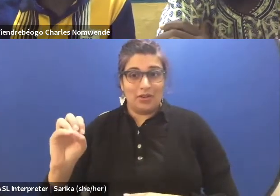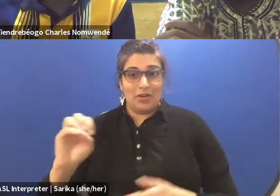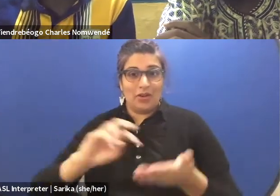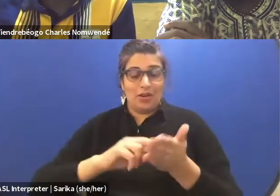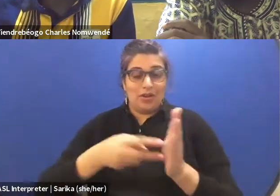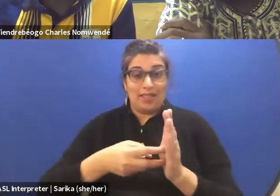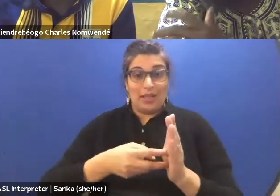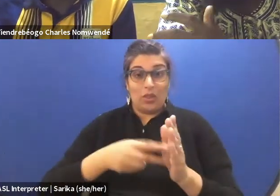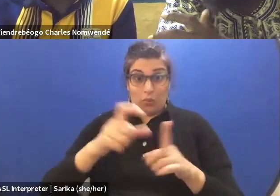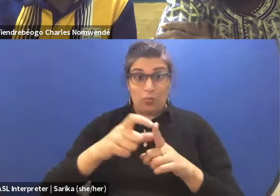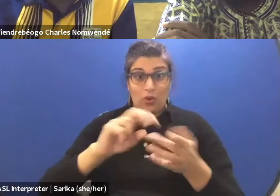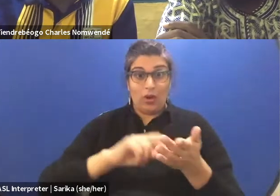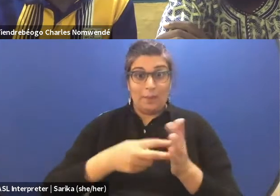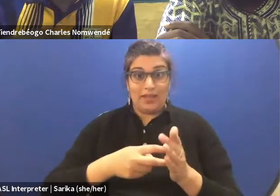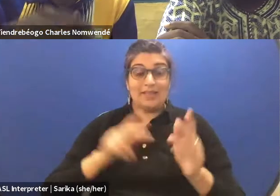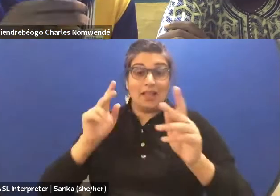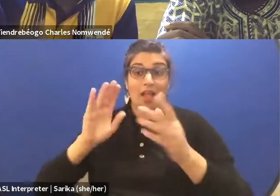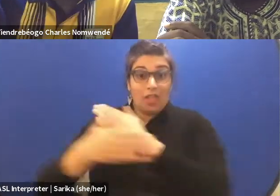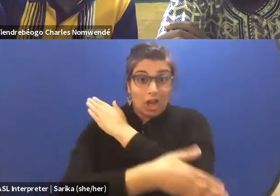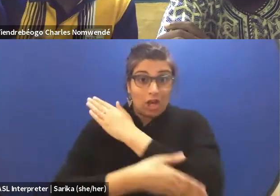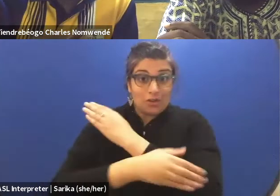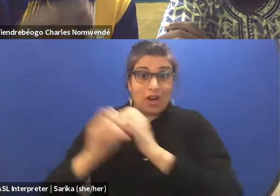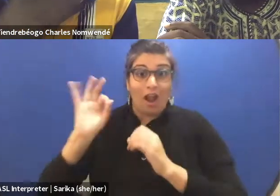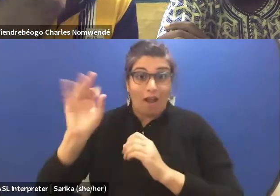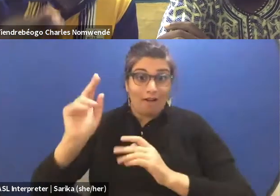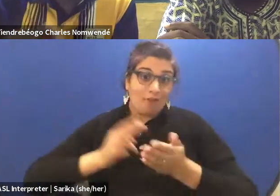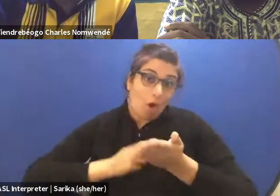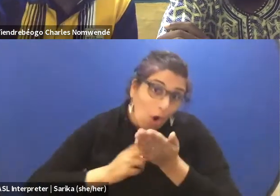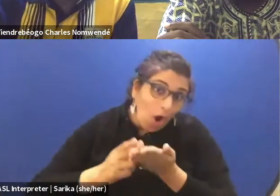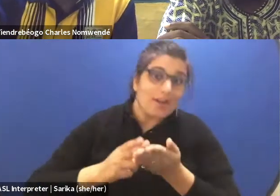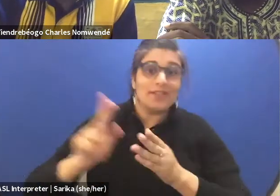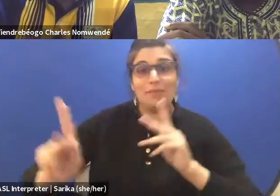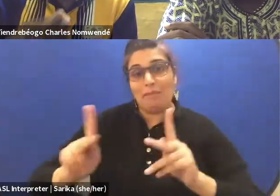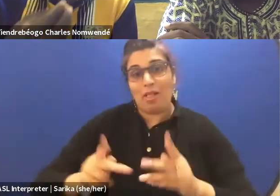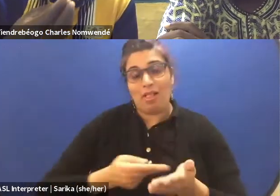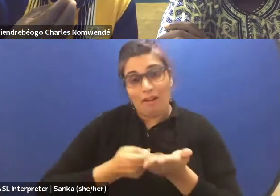Integrity. Integrity. (Charles speaking French)